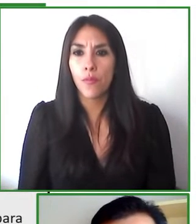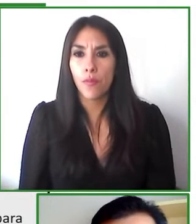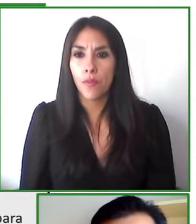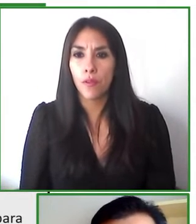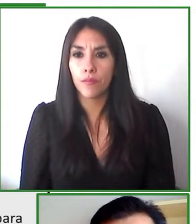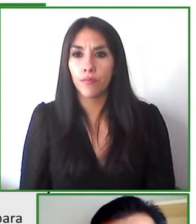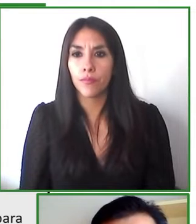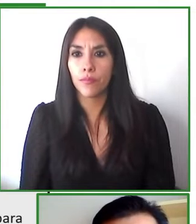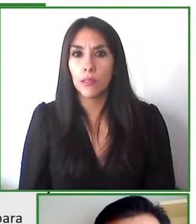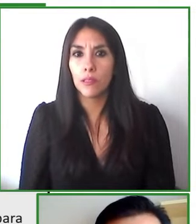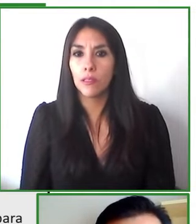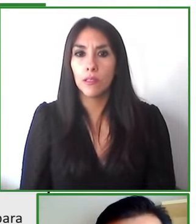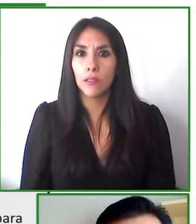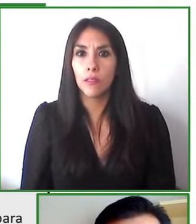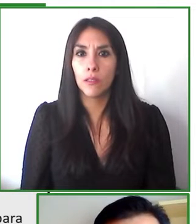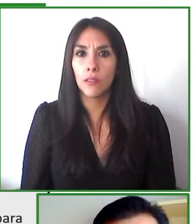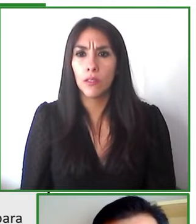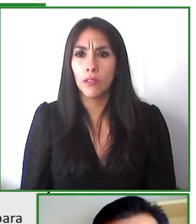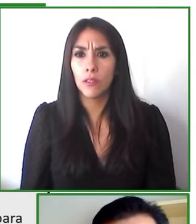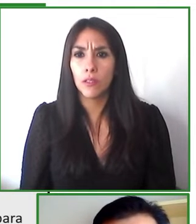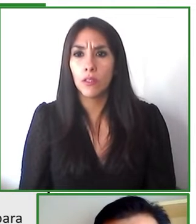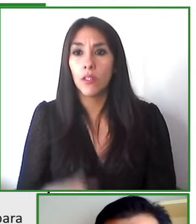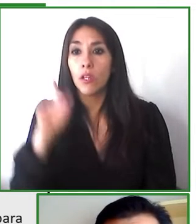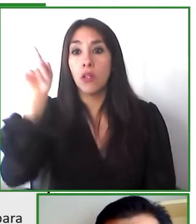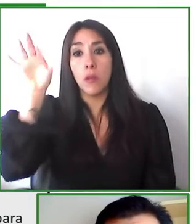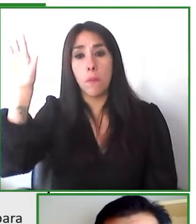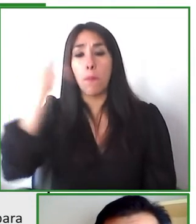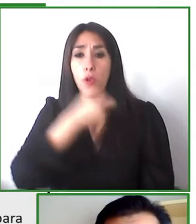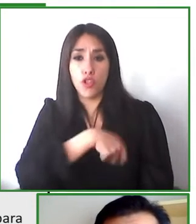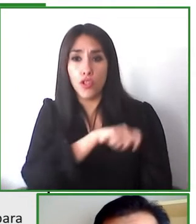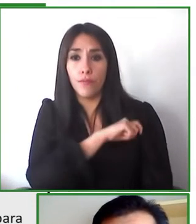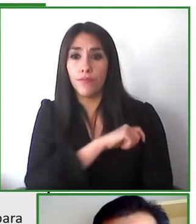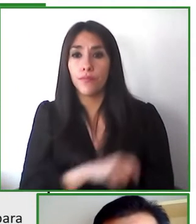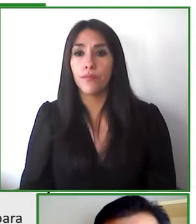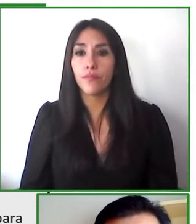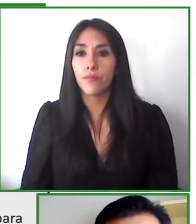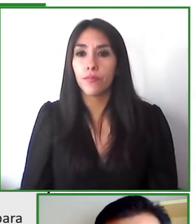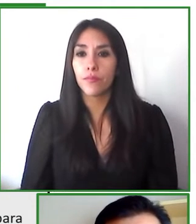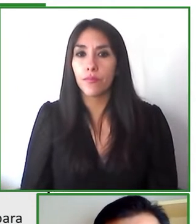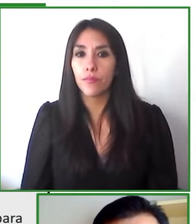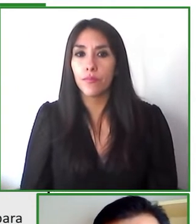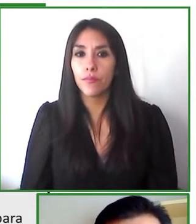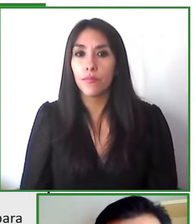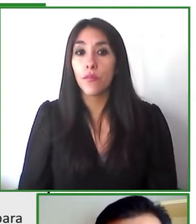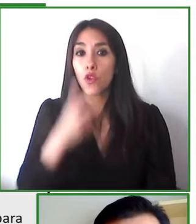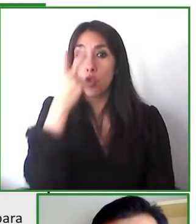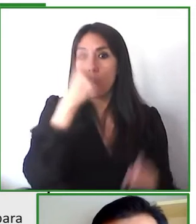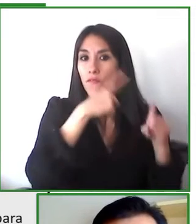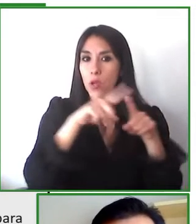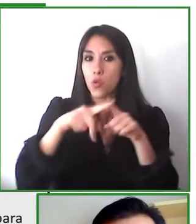have a very large social impact it's one of the most important things we think